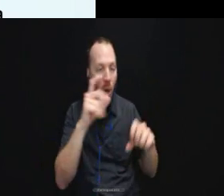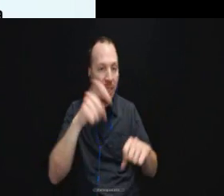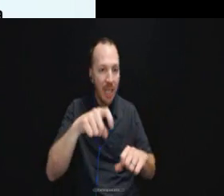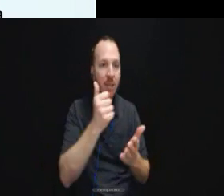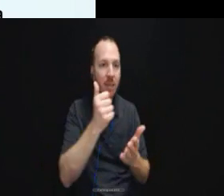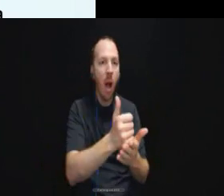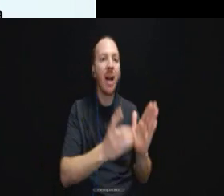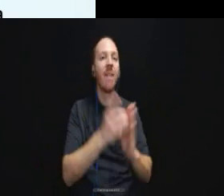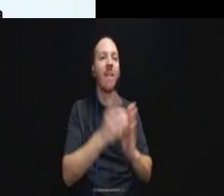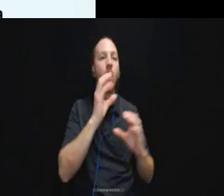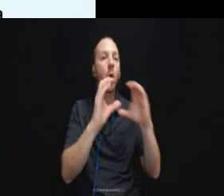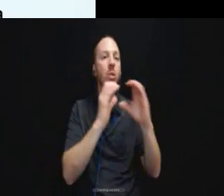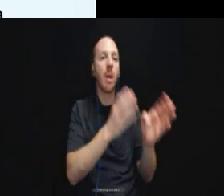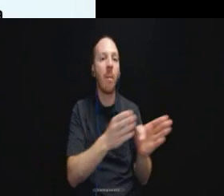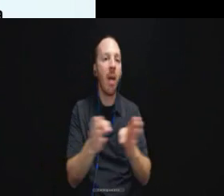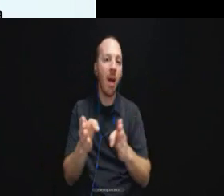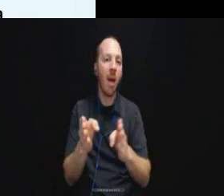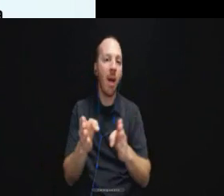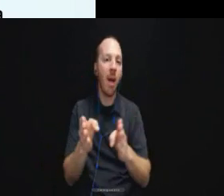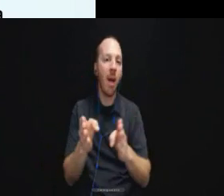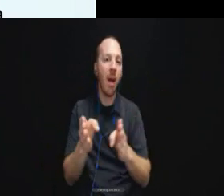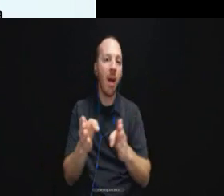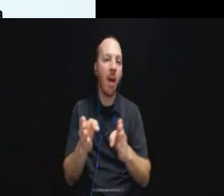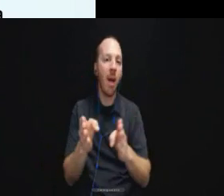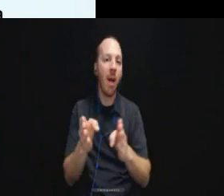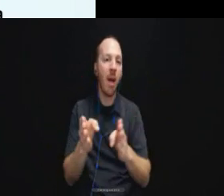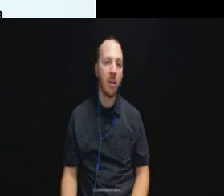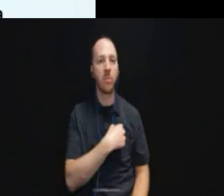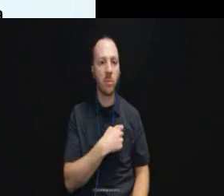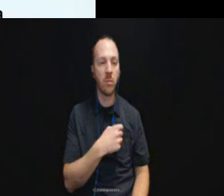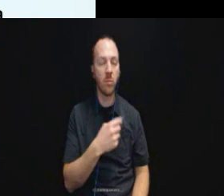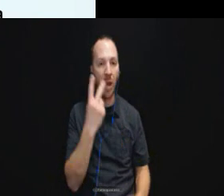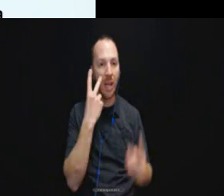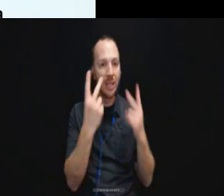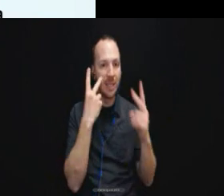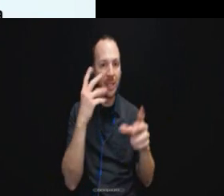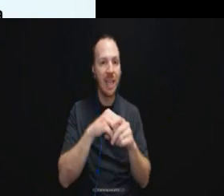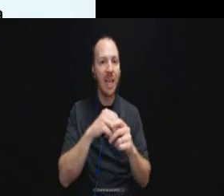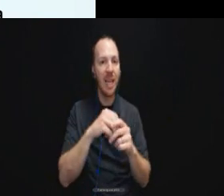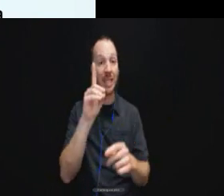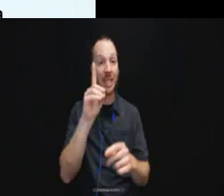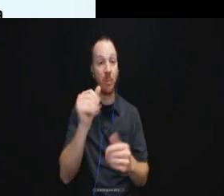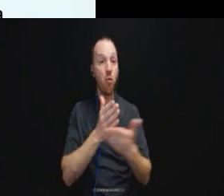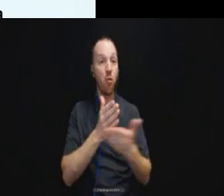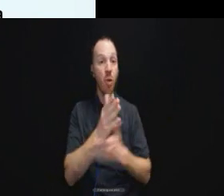What we are seeing in the disability rights Florida case and settlement they have created